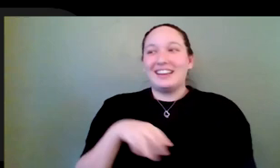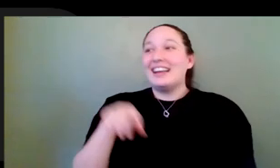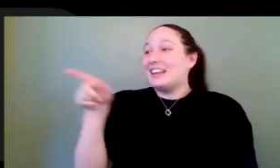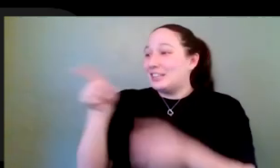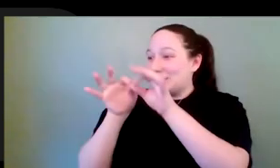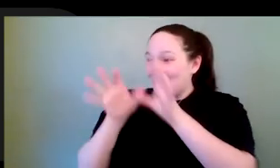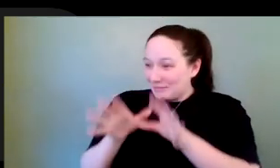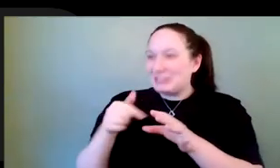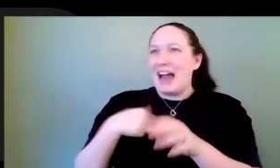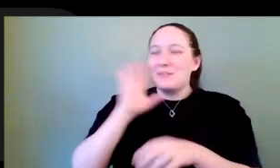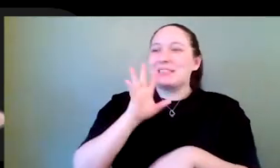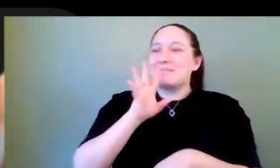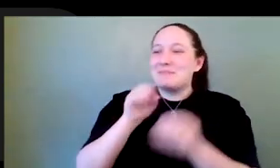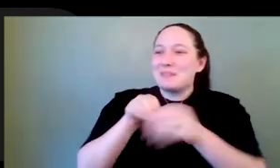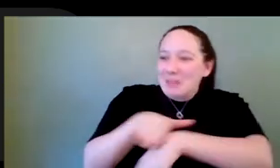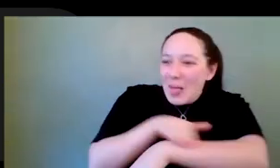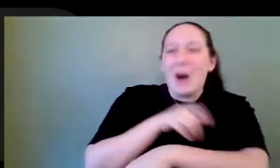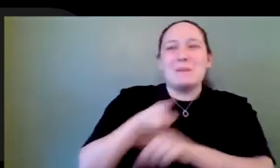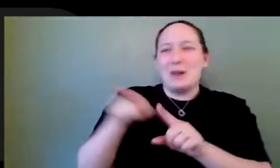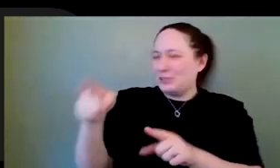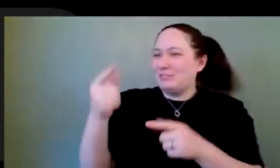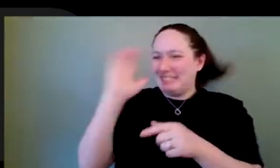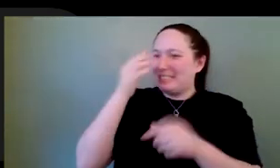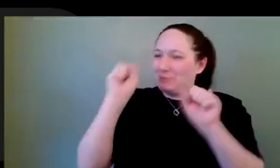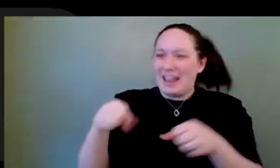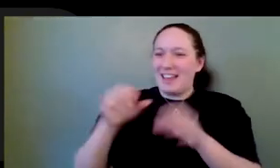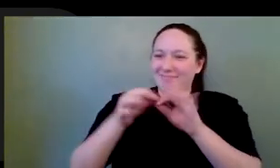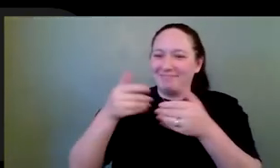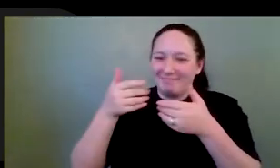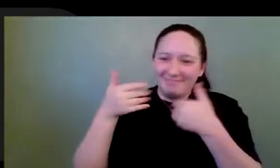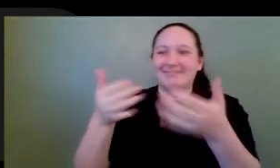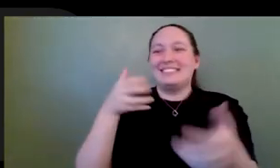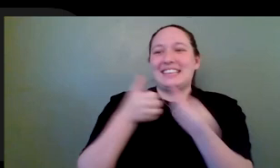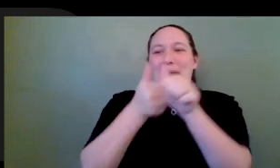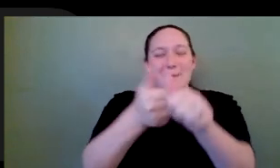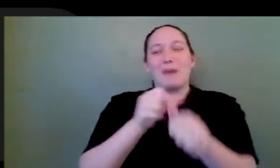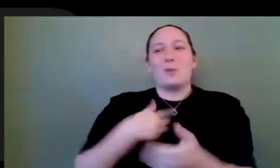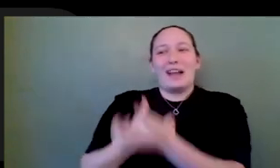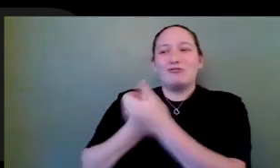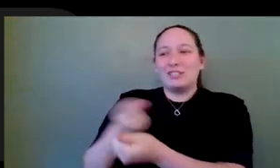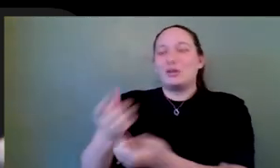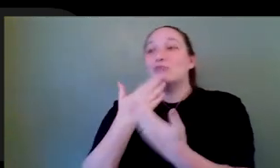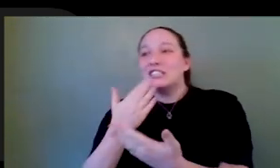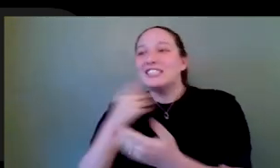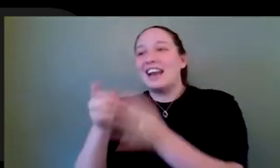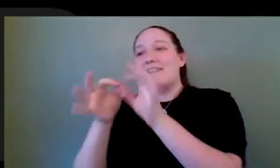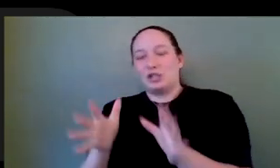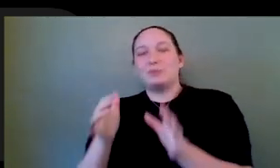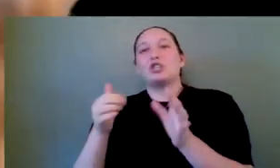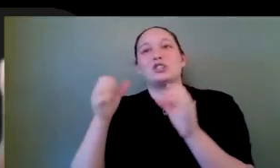like you've got this, so you know what I mean. I trust you and I appreciate you being here to make sure that this message can be spread to everyone.